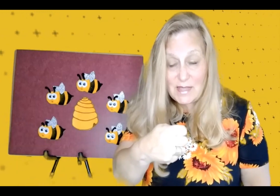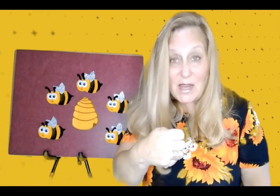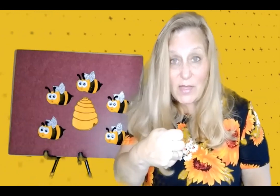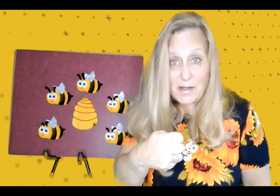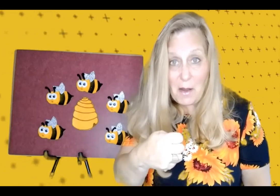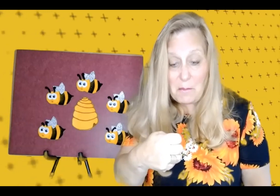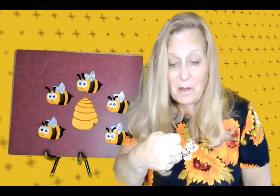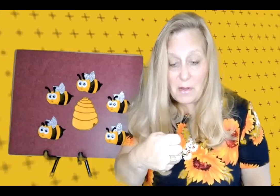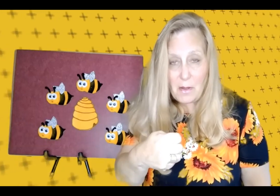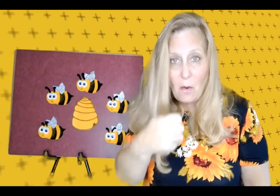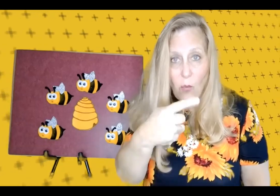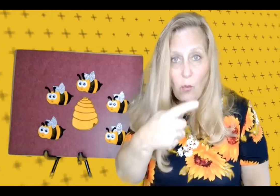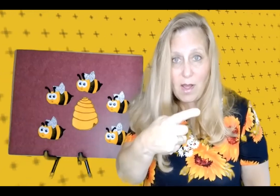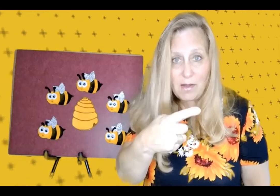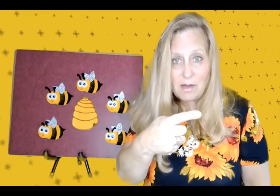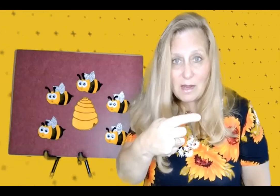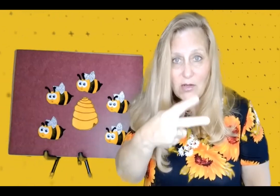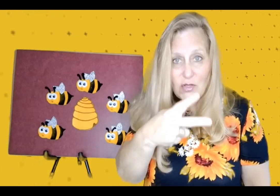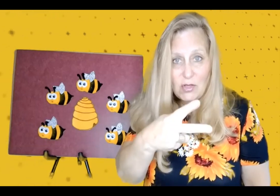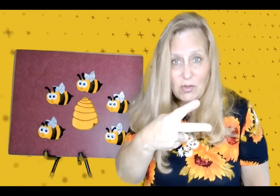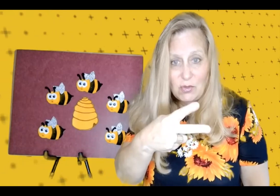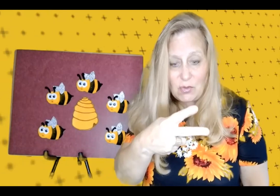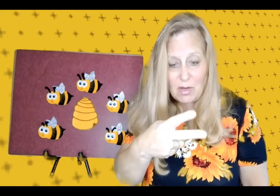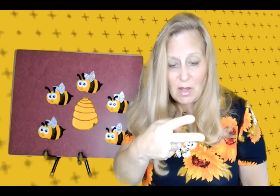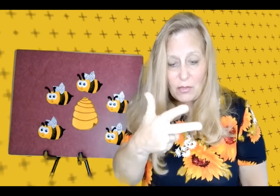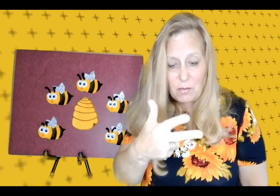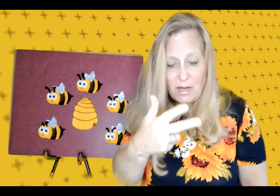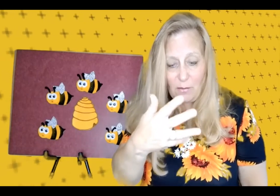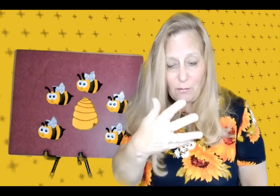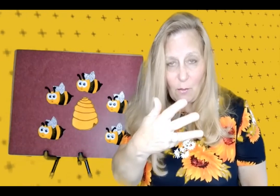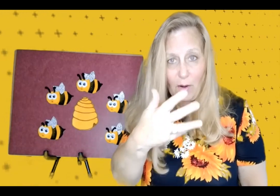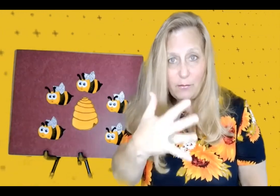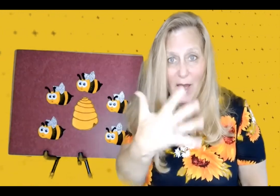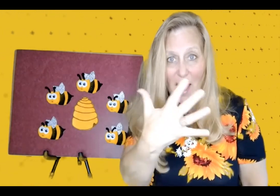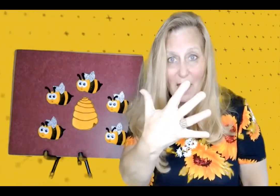Here they come. 12345